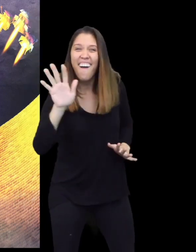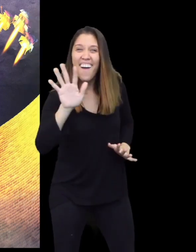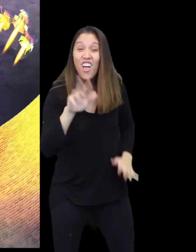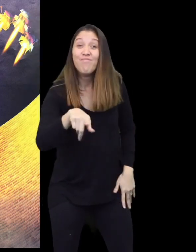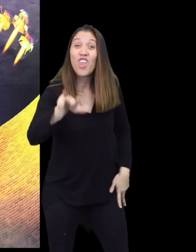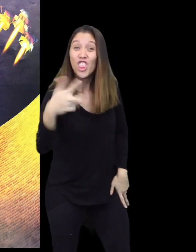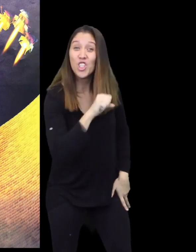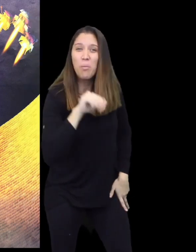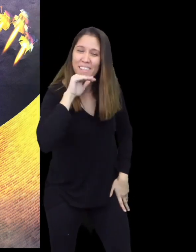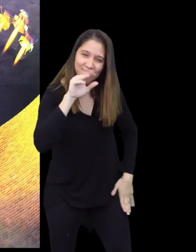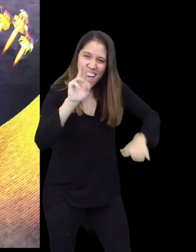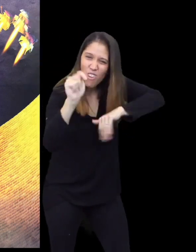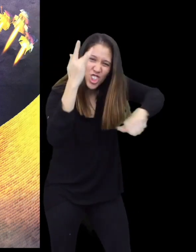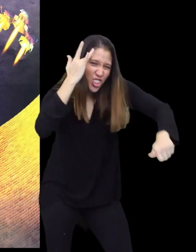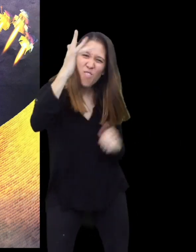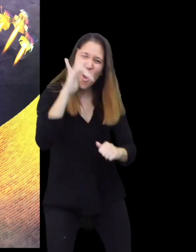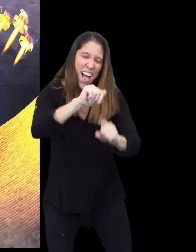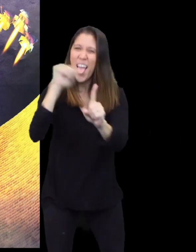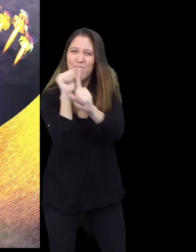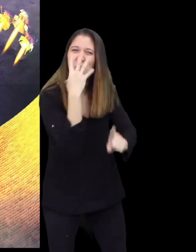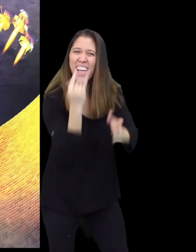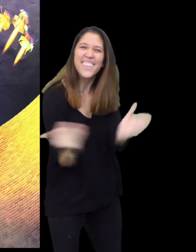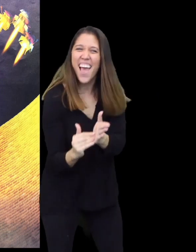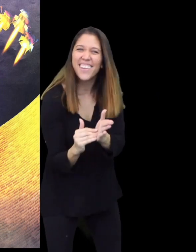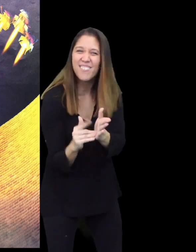The third Superpig outsmarted the Wolf again!